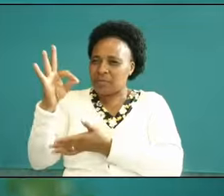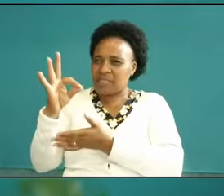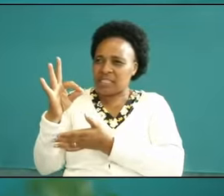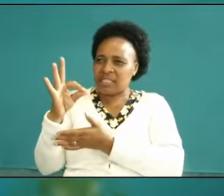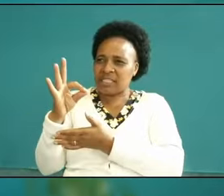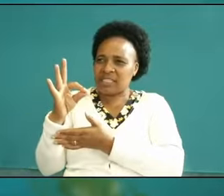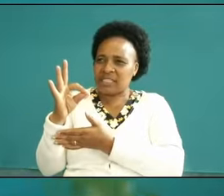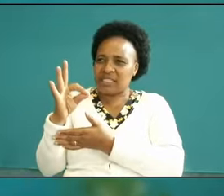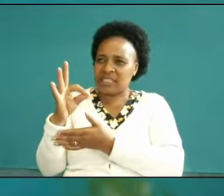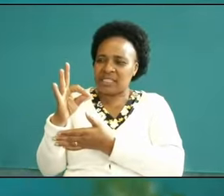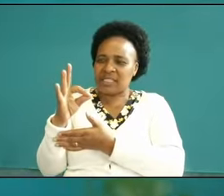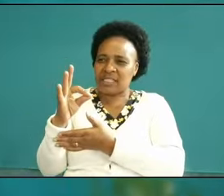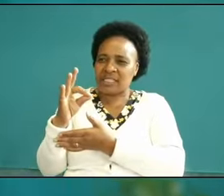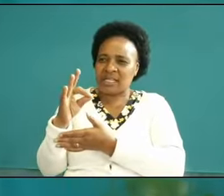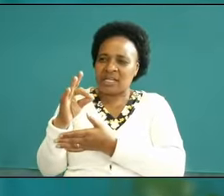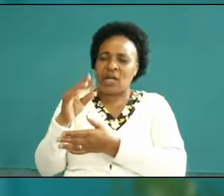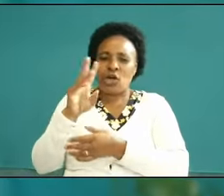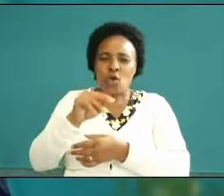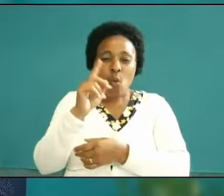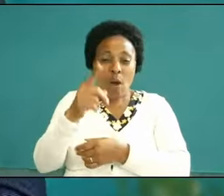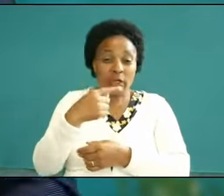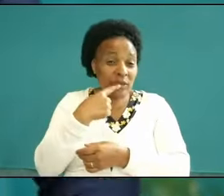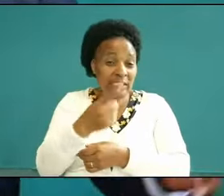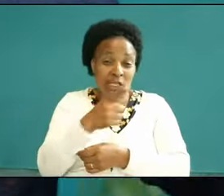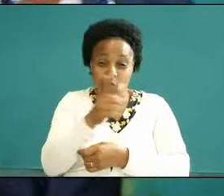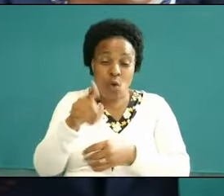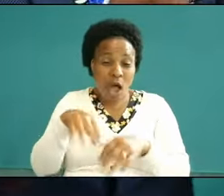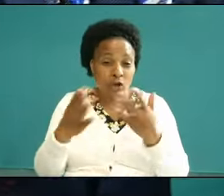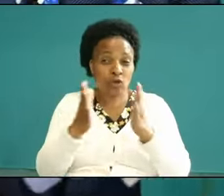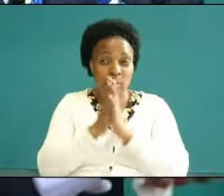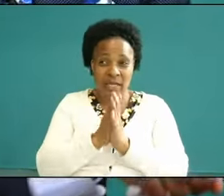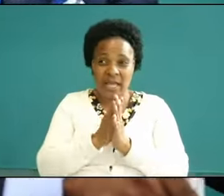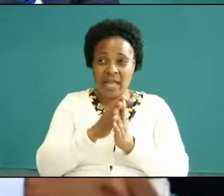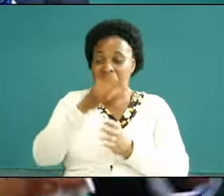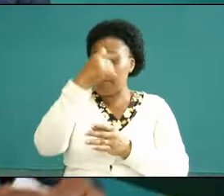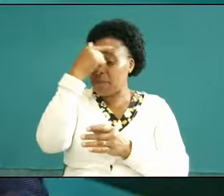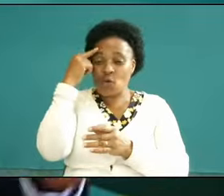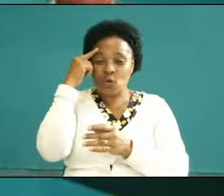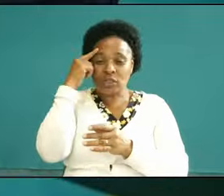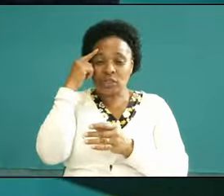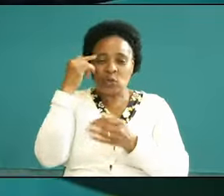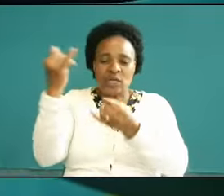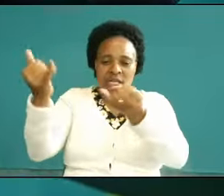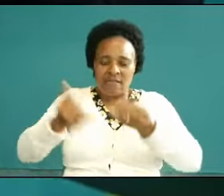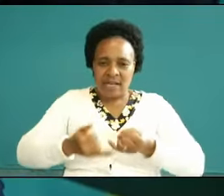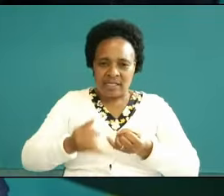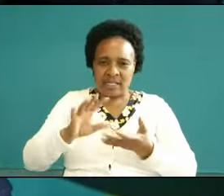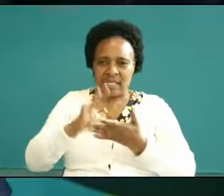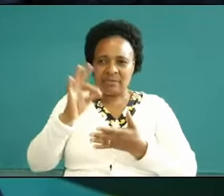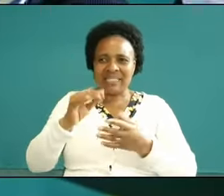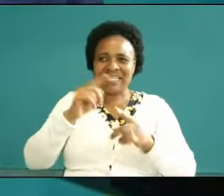you don't know how to pray you are sorted out because we you are in the spirit and the spirit